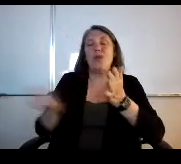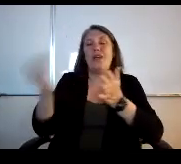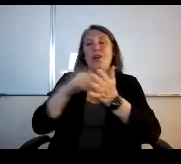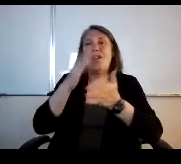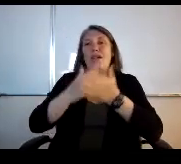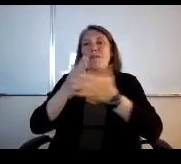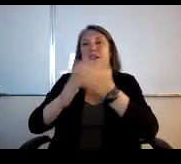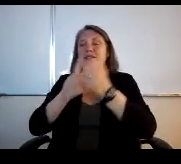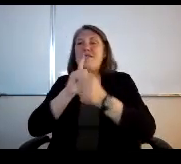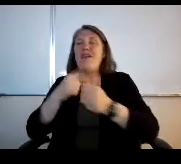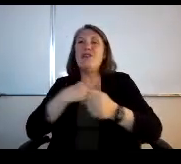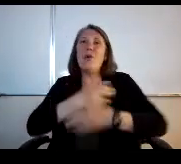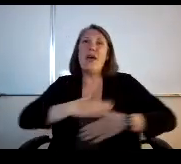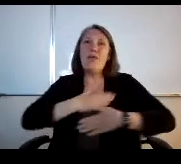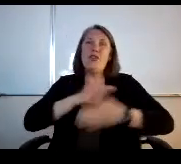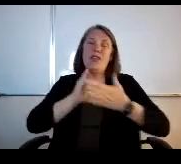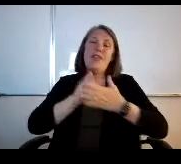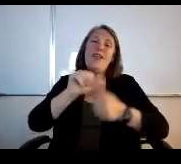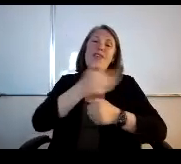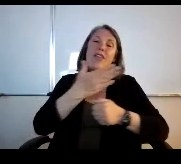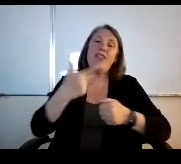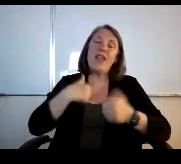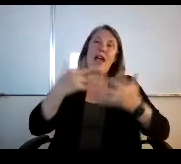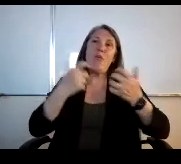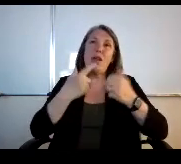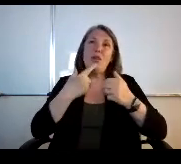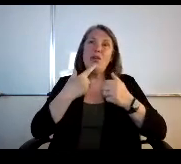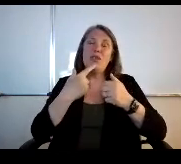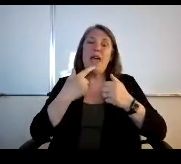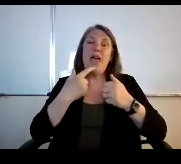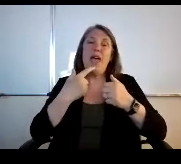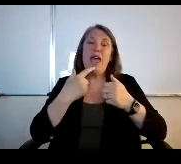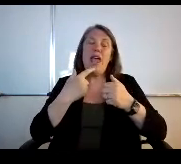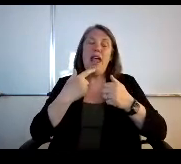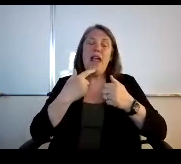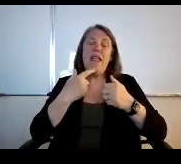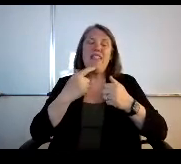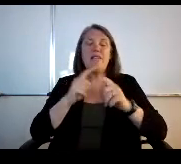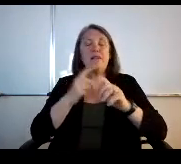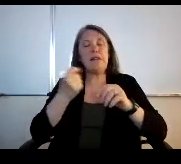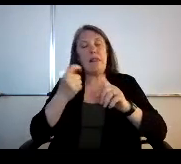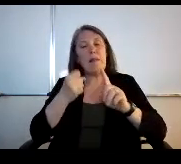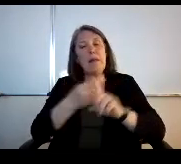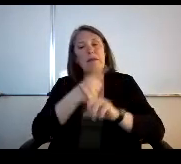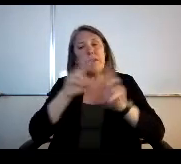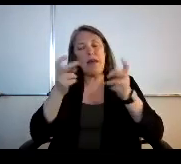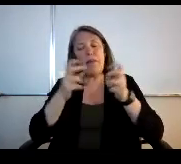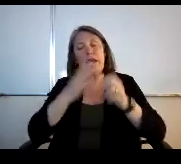The other thing that I was going to say in a slightly different topic and bear with me, but.